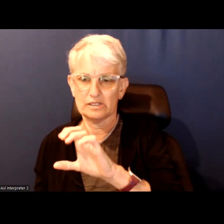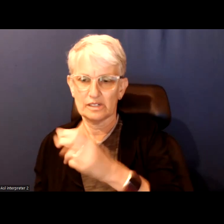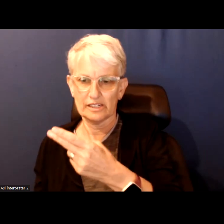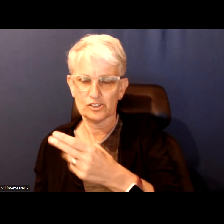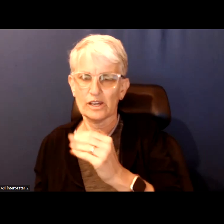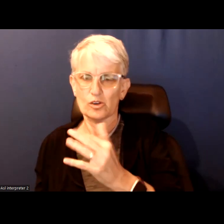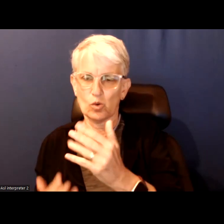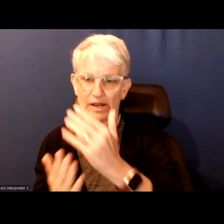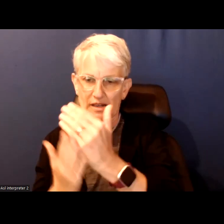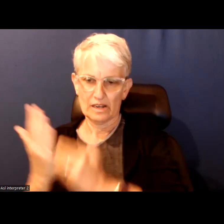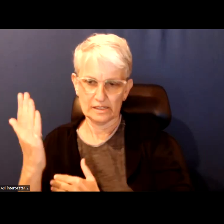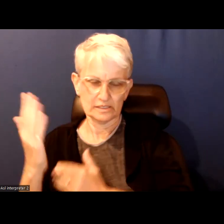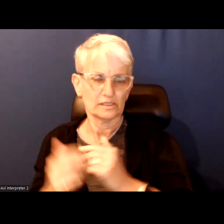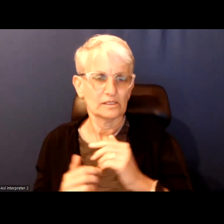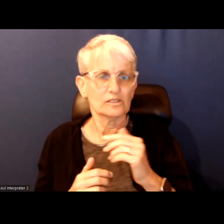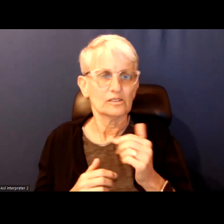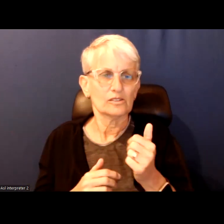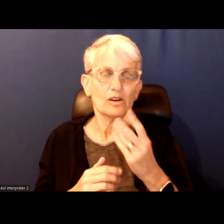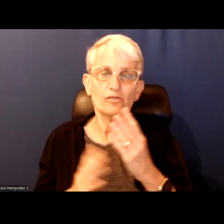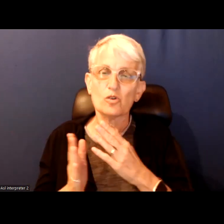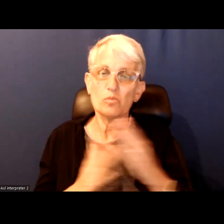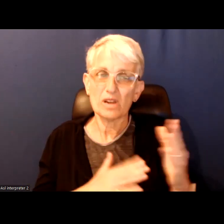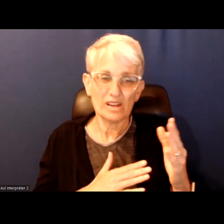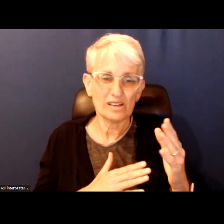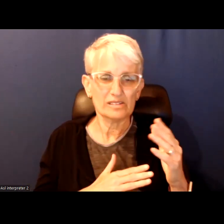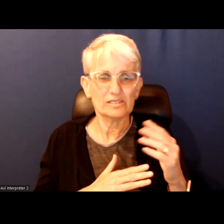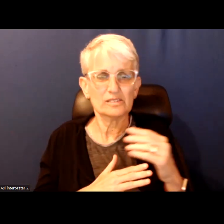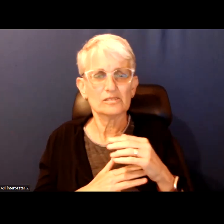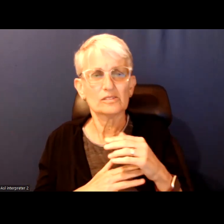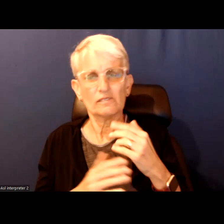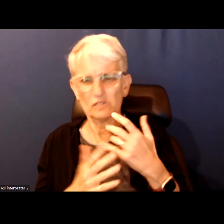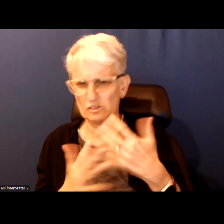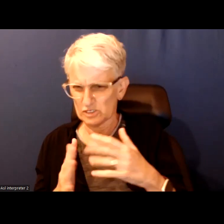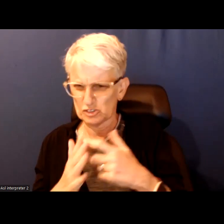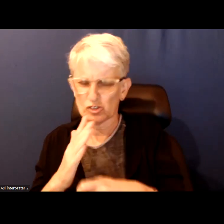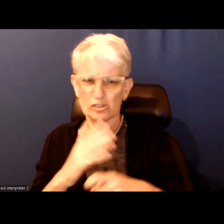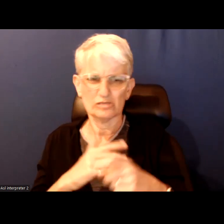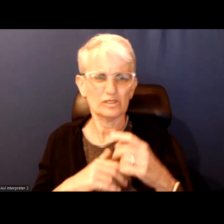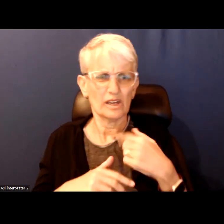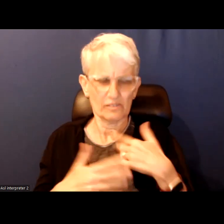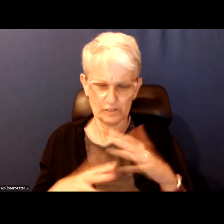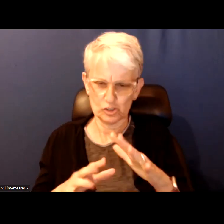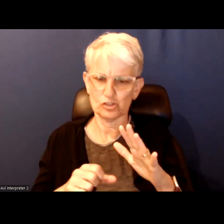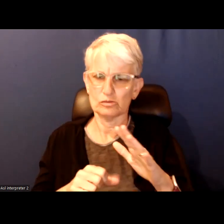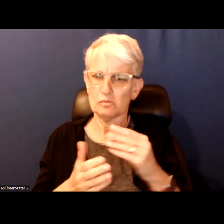A few of those plans are costed and have a sort of full planned out budgets behind them